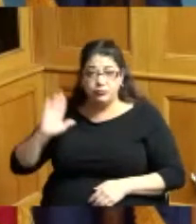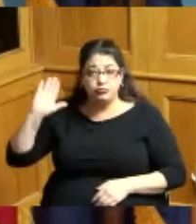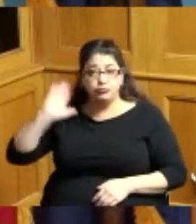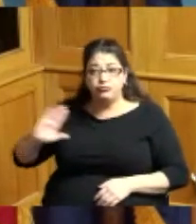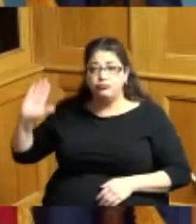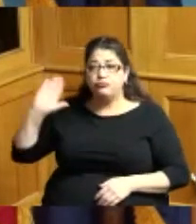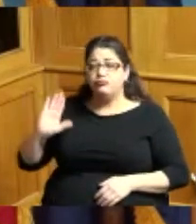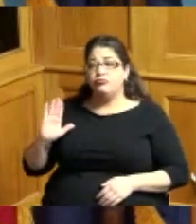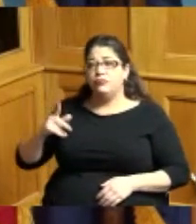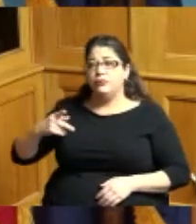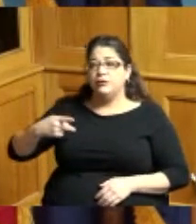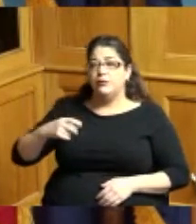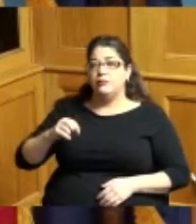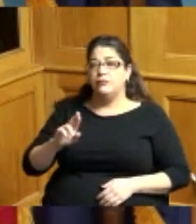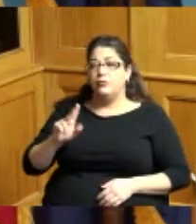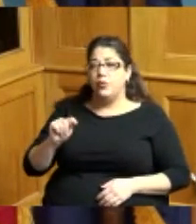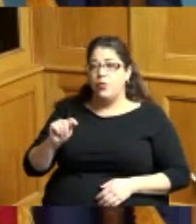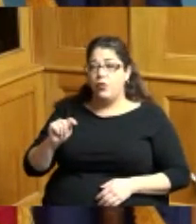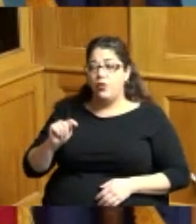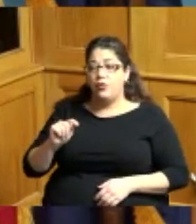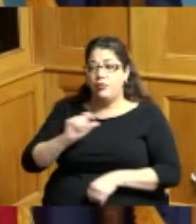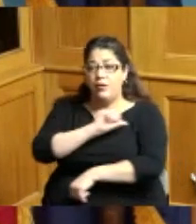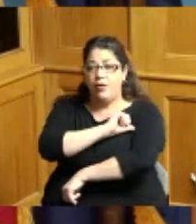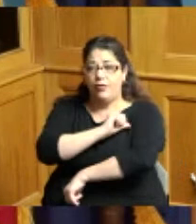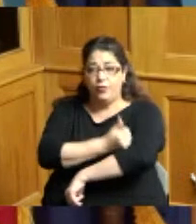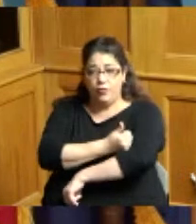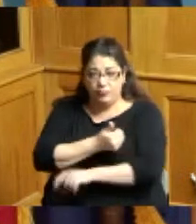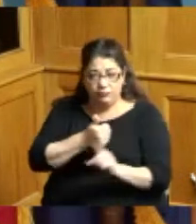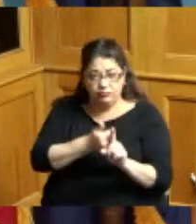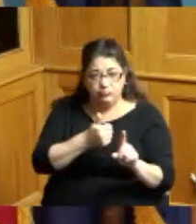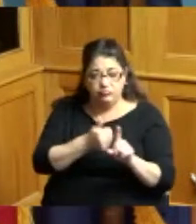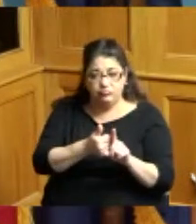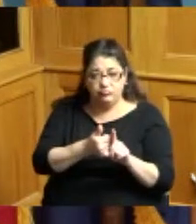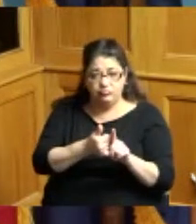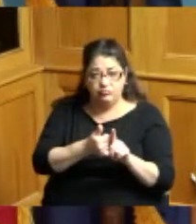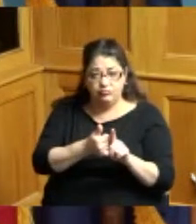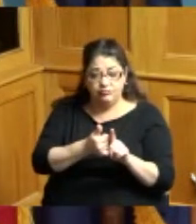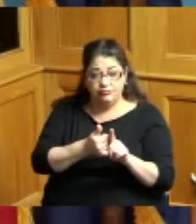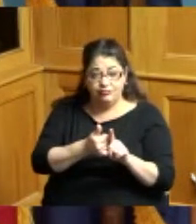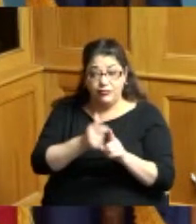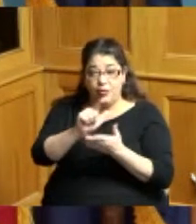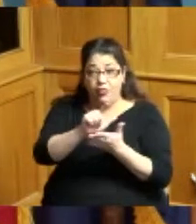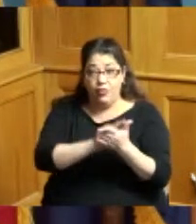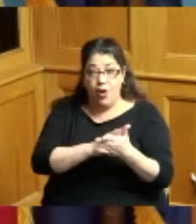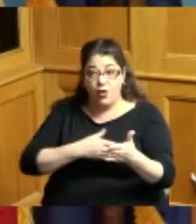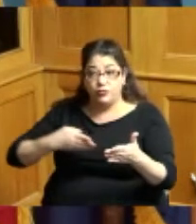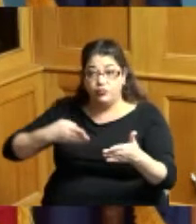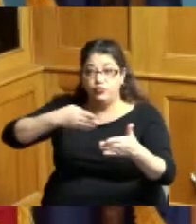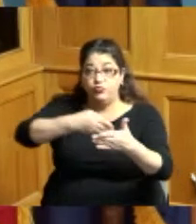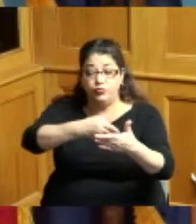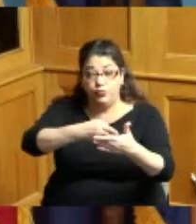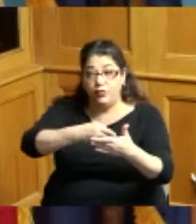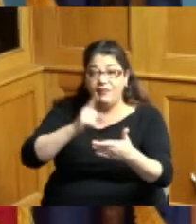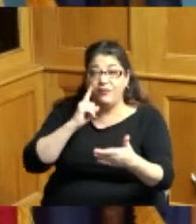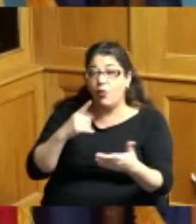the port authority who was lost a lawsuit for the millennium hotel